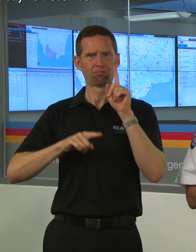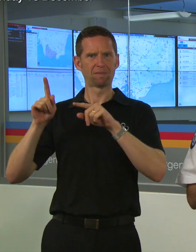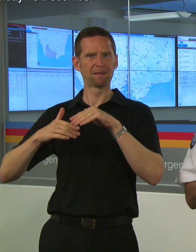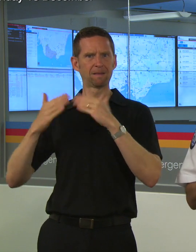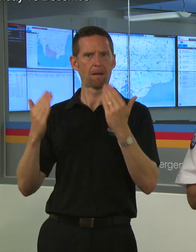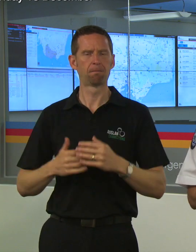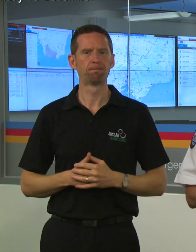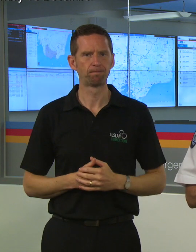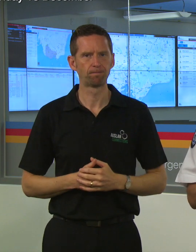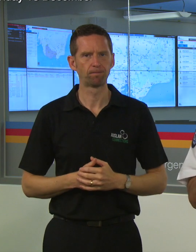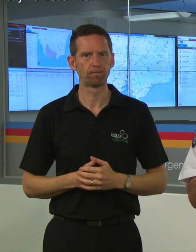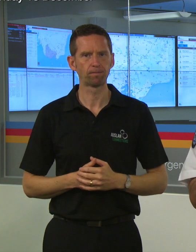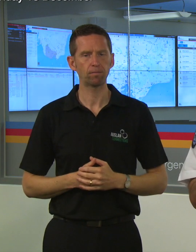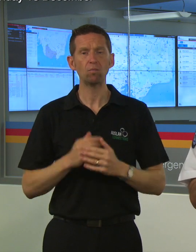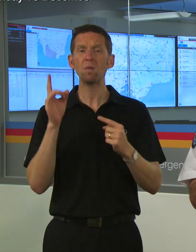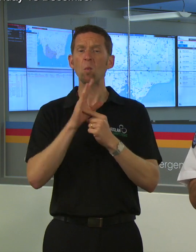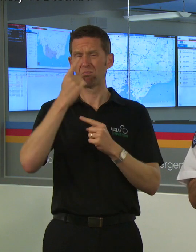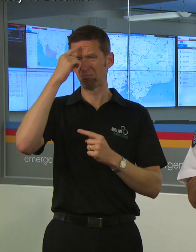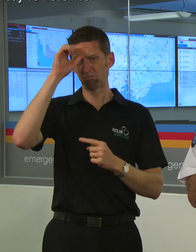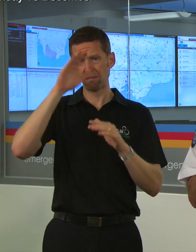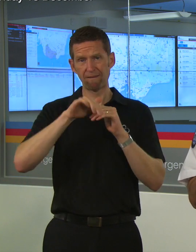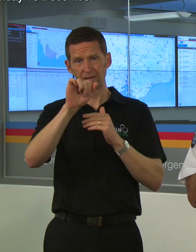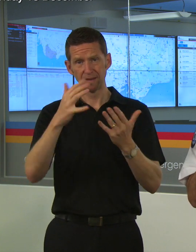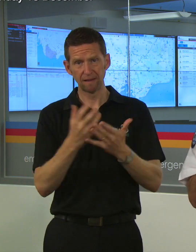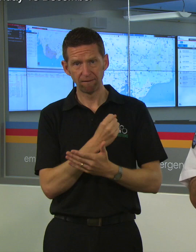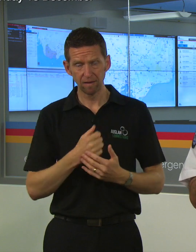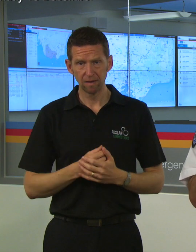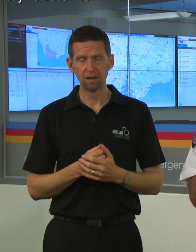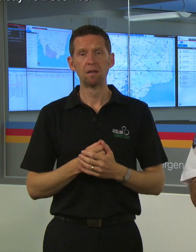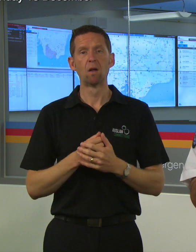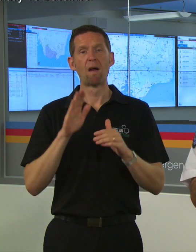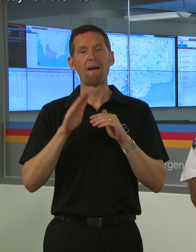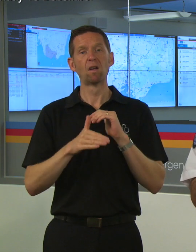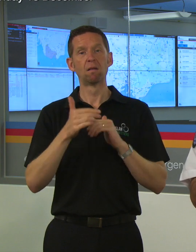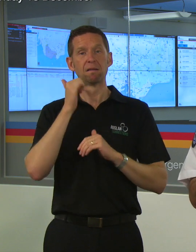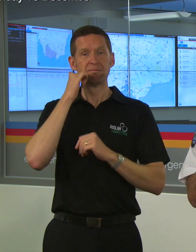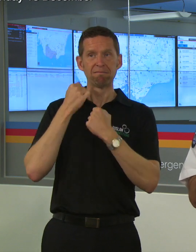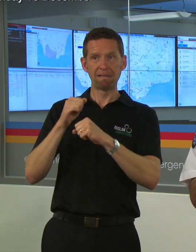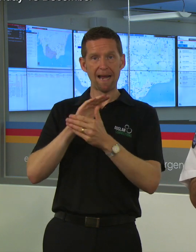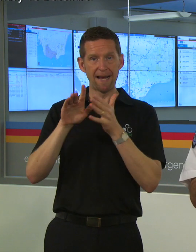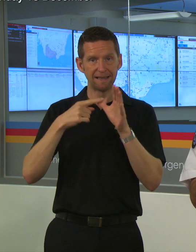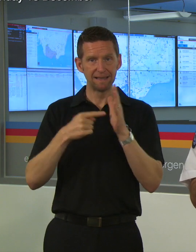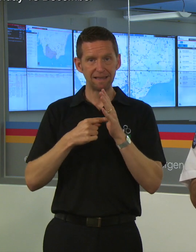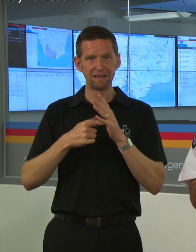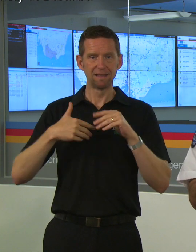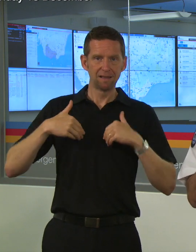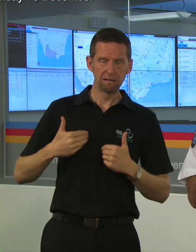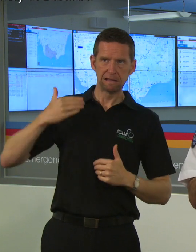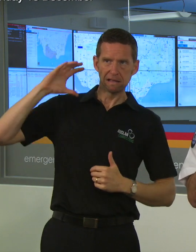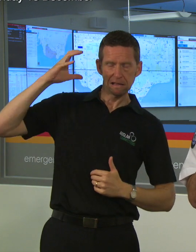Key messages is about your safety, safety about heat, and heat fatigue, safety about fires,